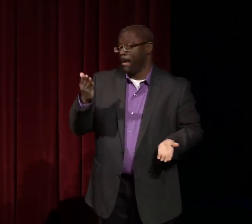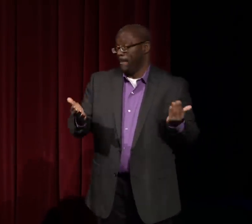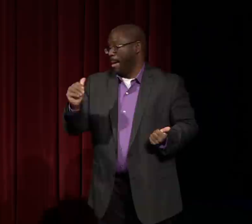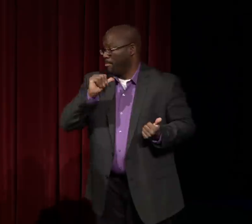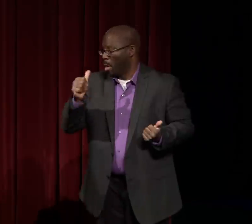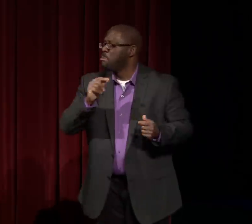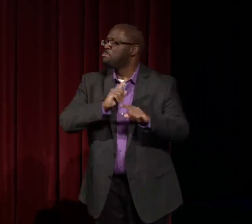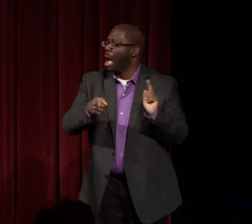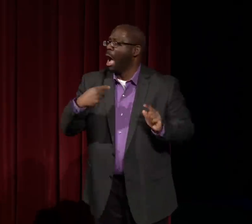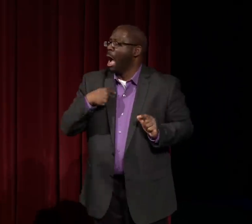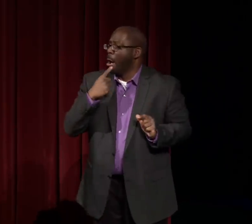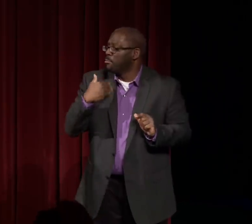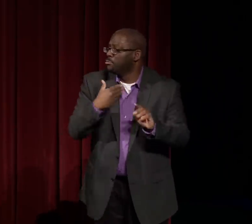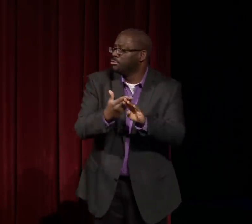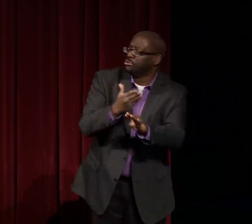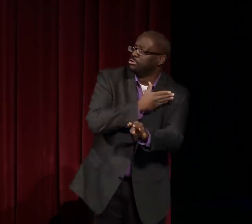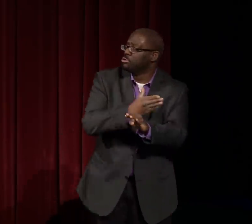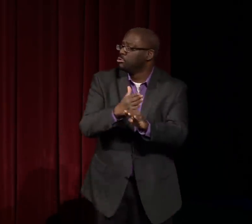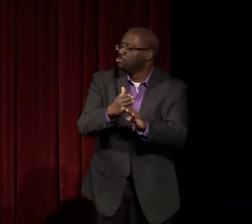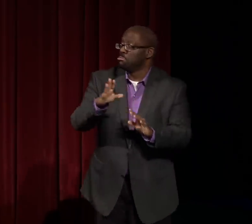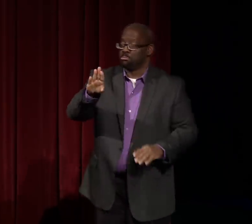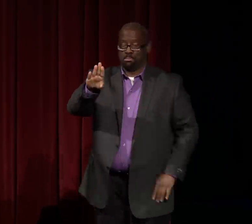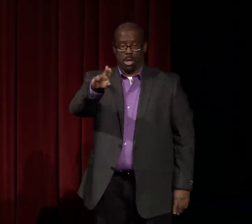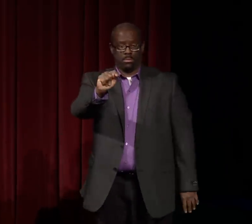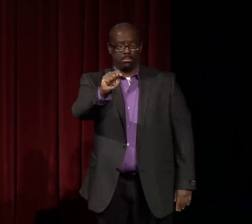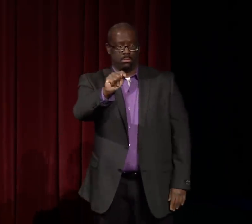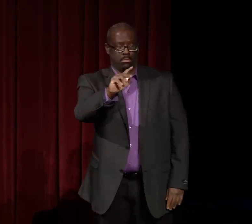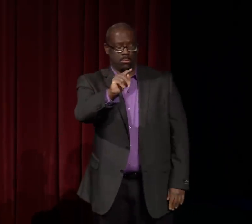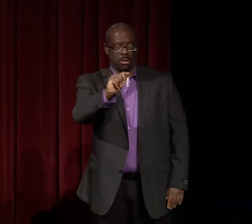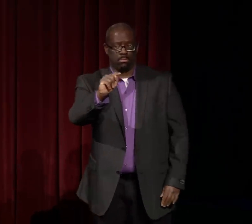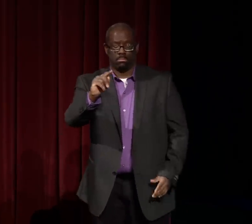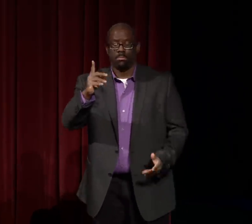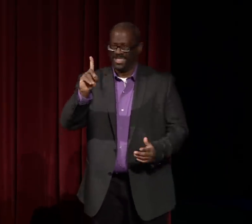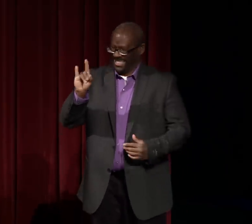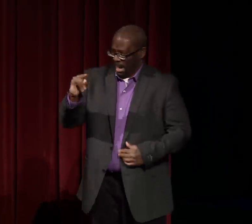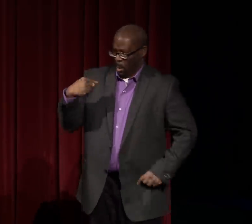Through that lens, through that lens I could see for instance that it was the first documentary film